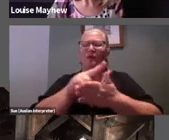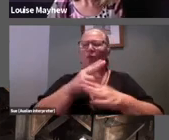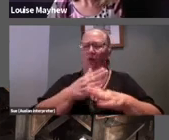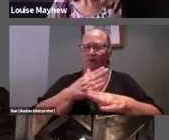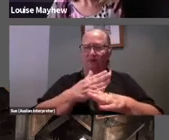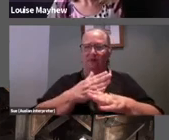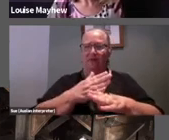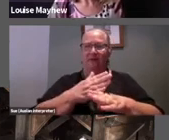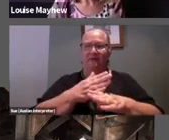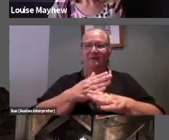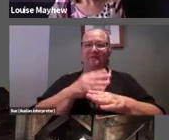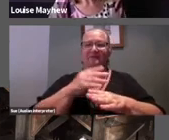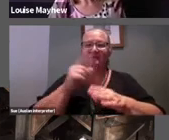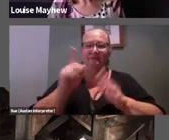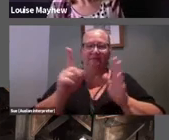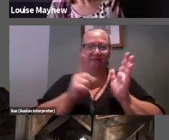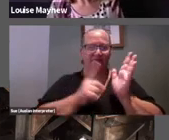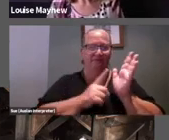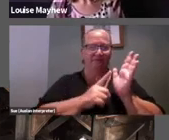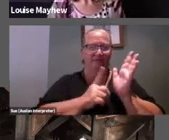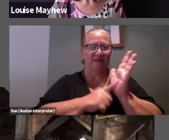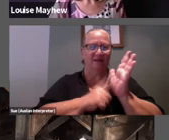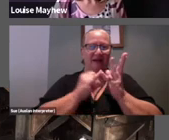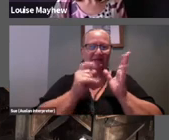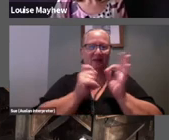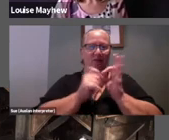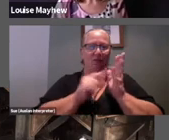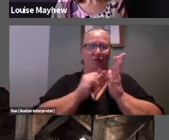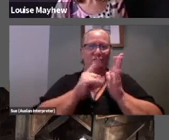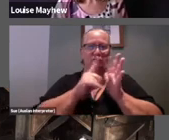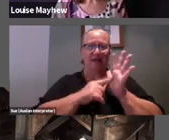Céleste Boursier-Mougenot, I think she had the